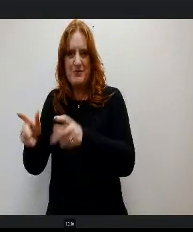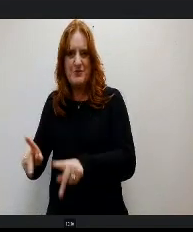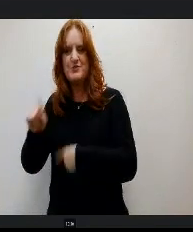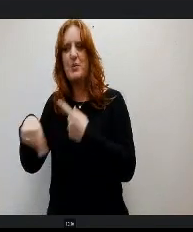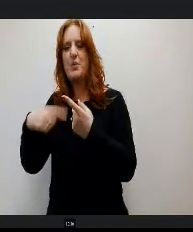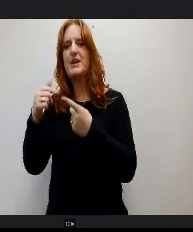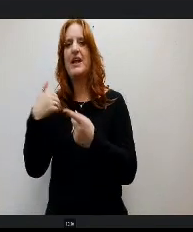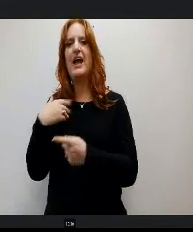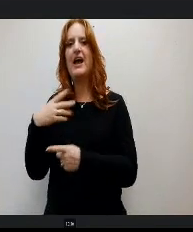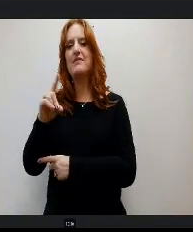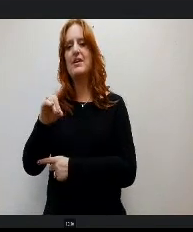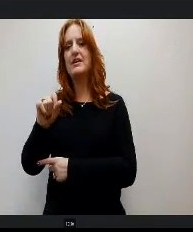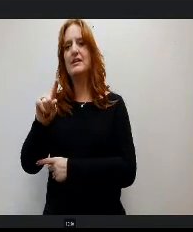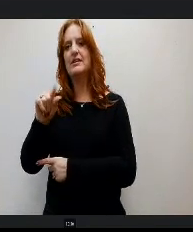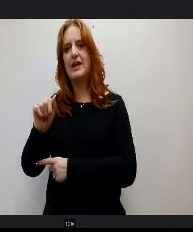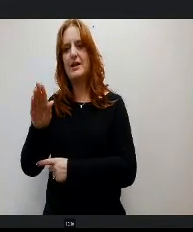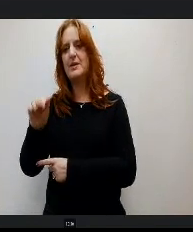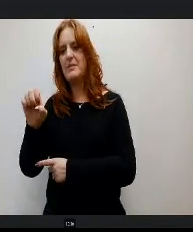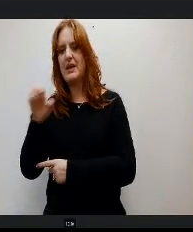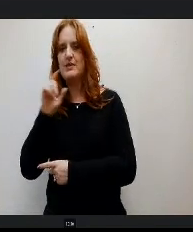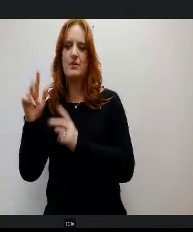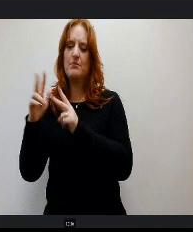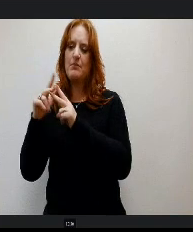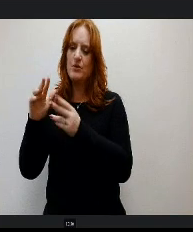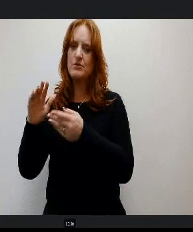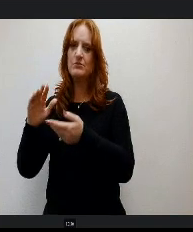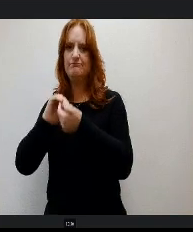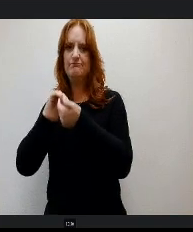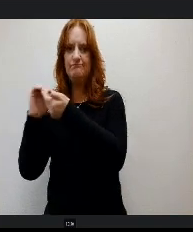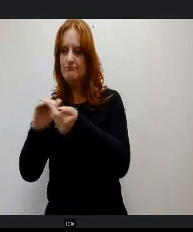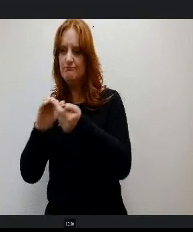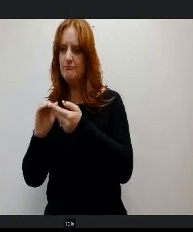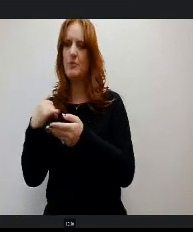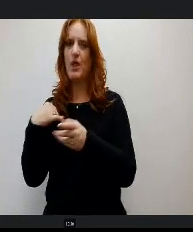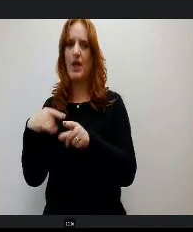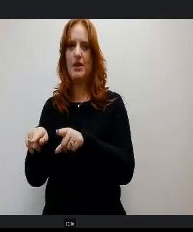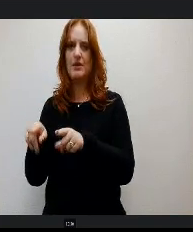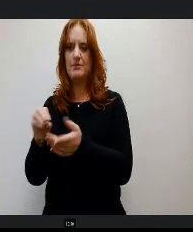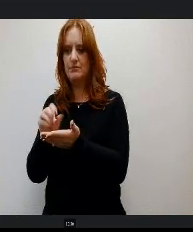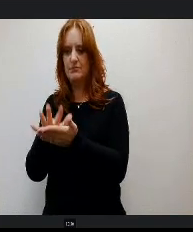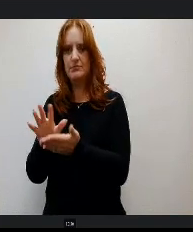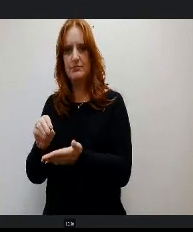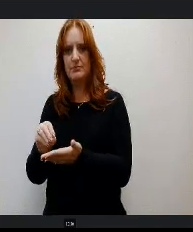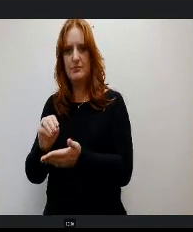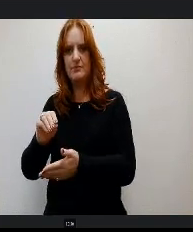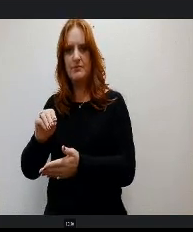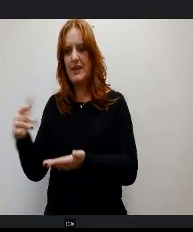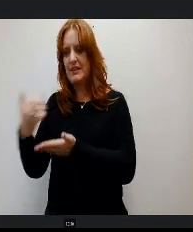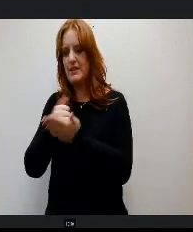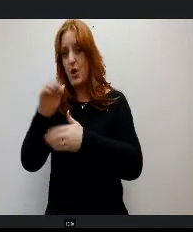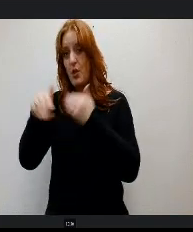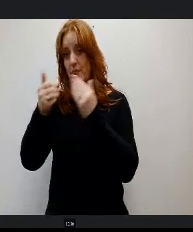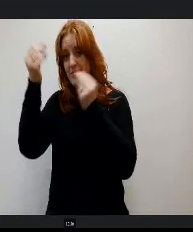industry partnerships and work based learning opportunities. And documenting it and collecting that data. It's all part of that. So it's pretty exciting.